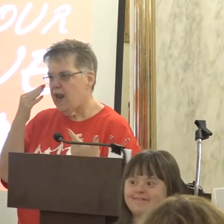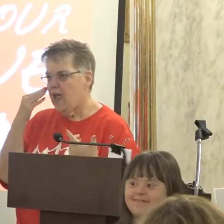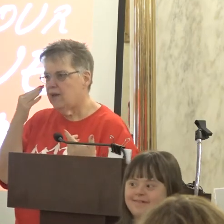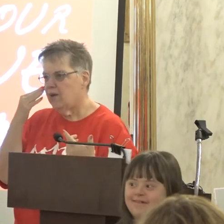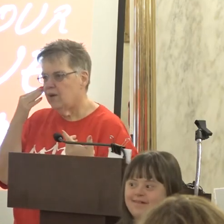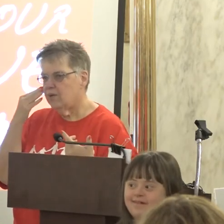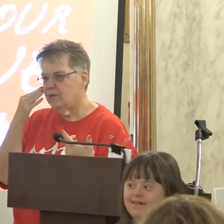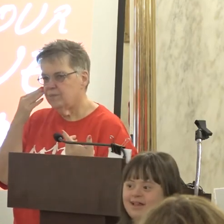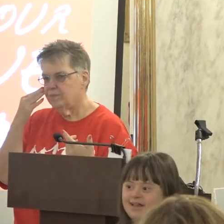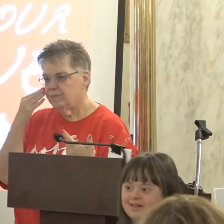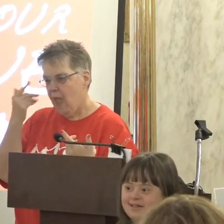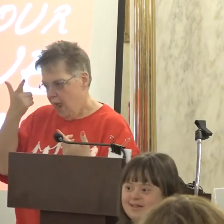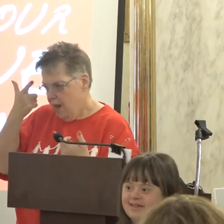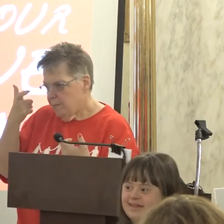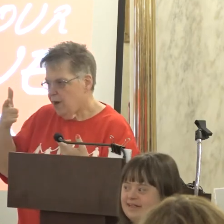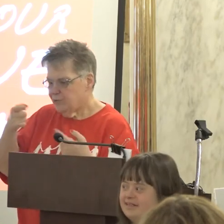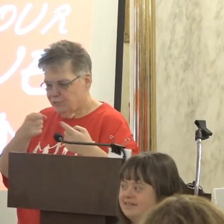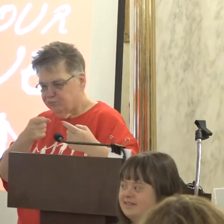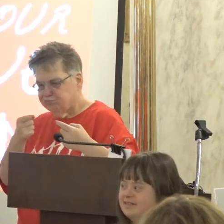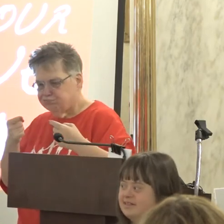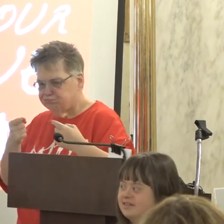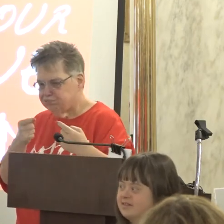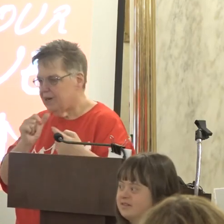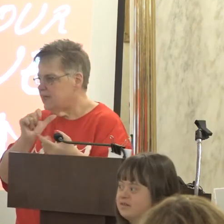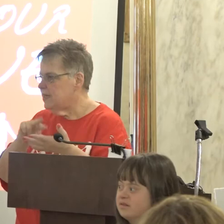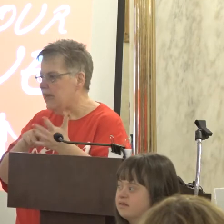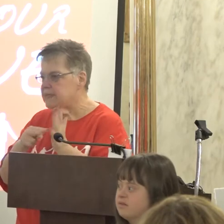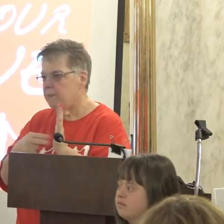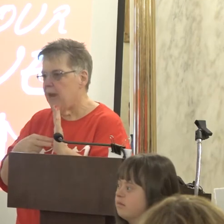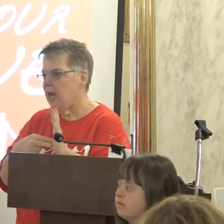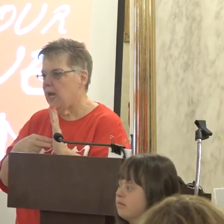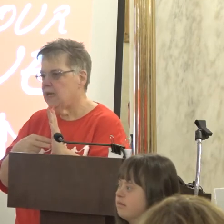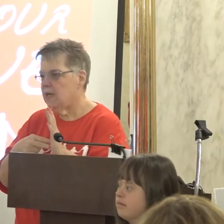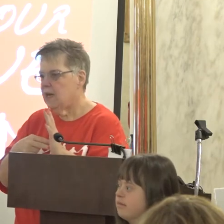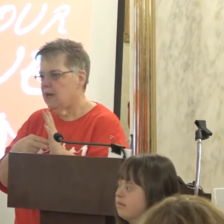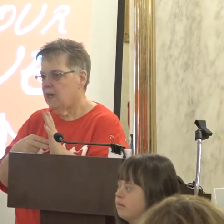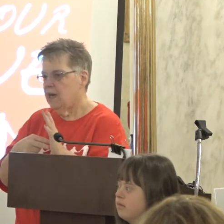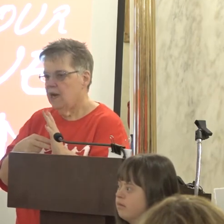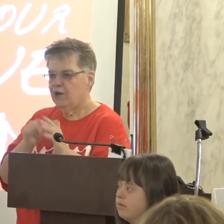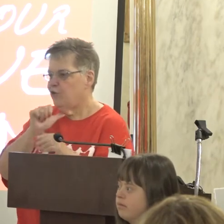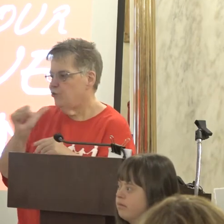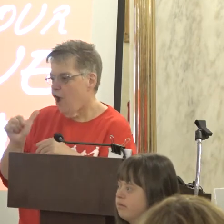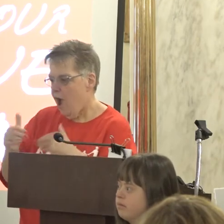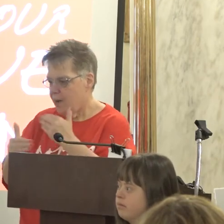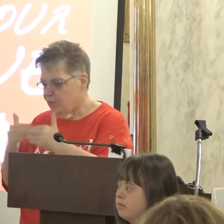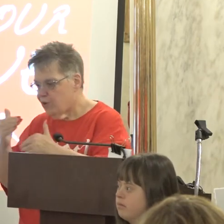That just because you're struggling doesn't mean you're productive or not productive or not